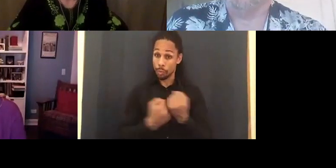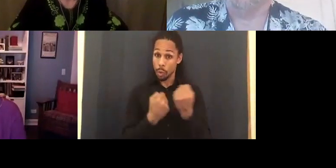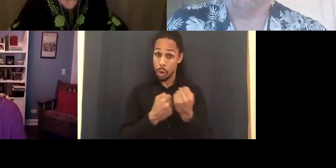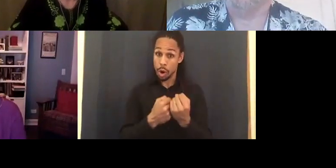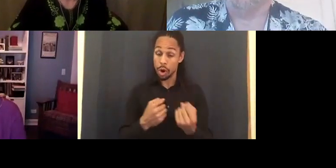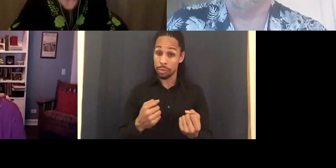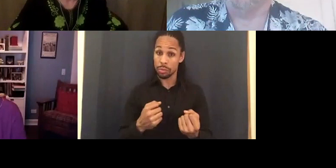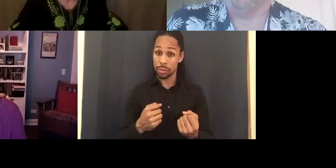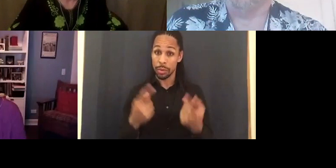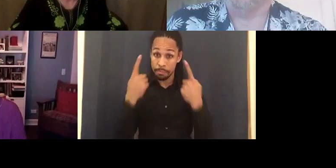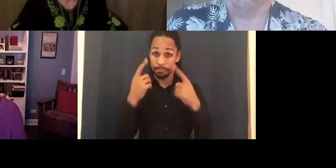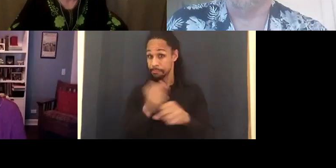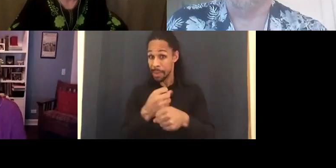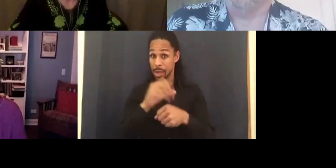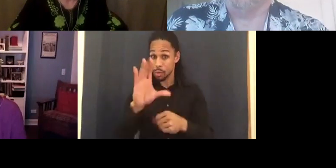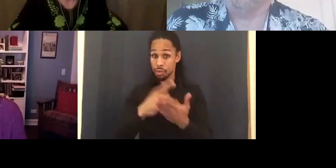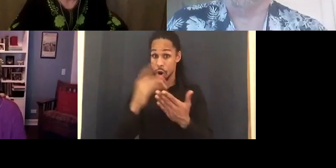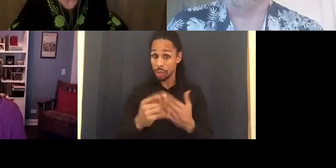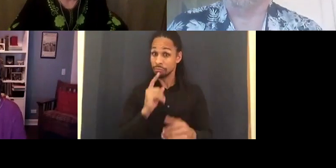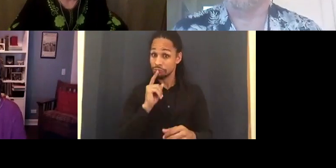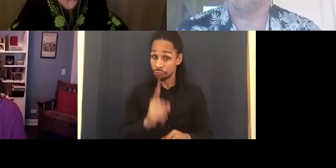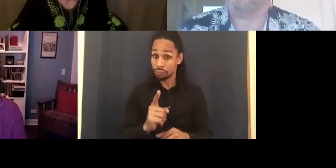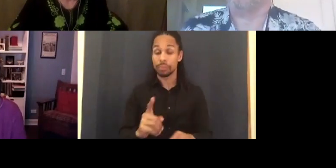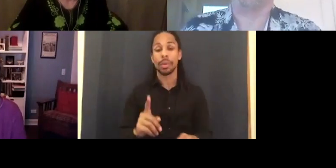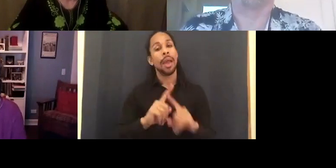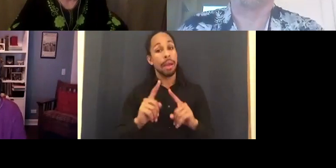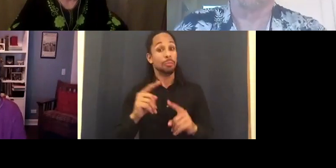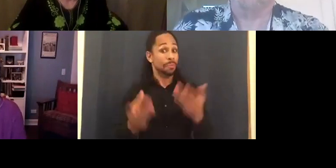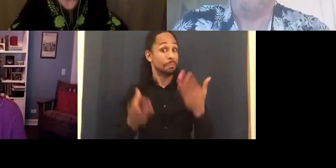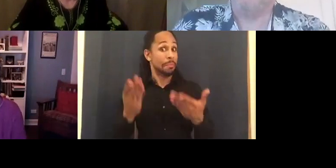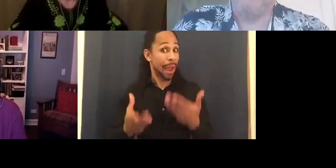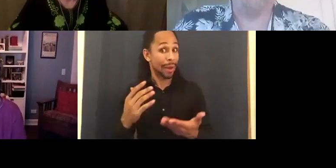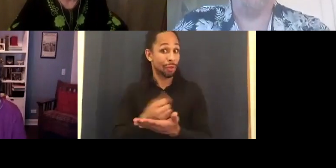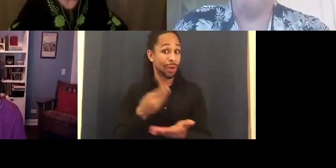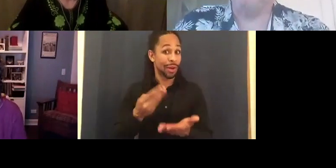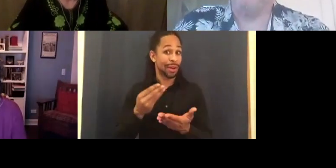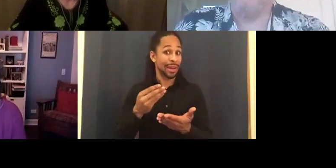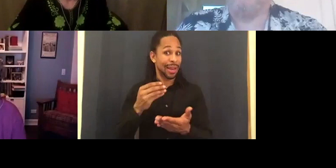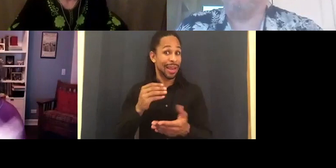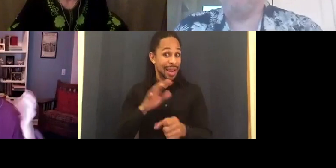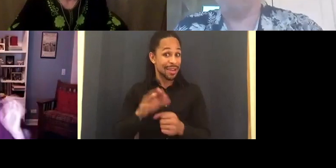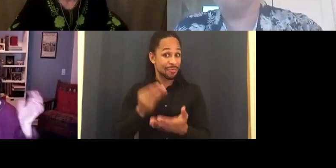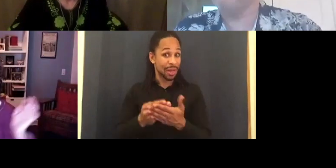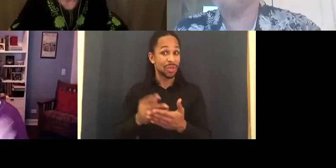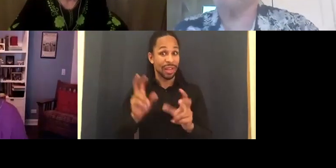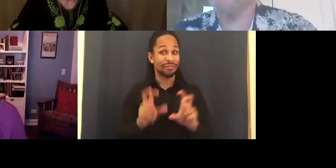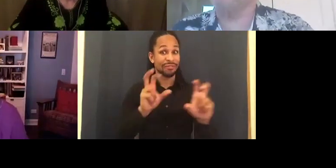come out with enough money to invest in a new project. And this has been a long process.